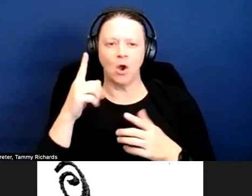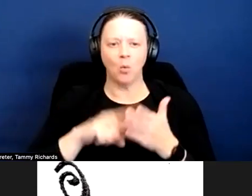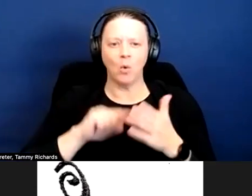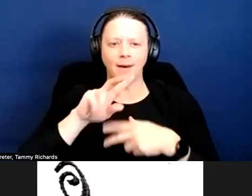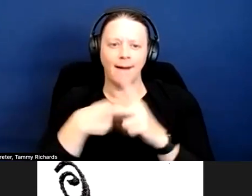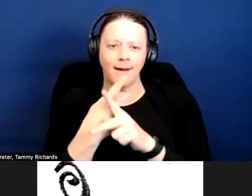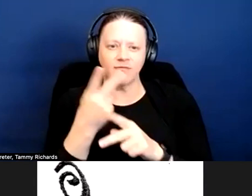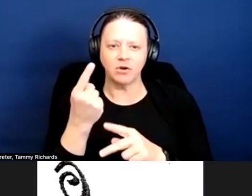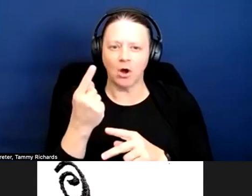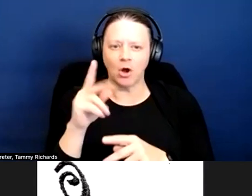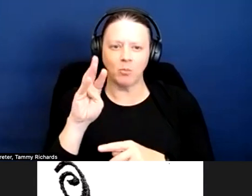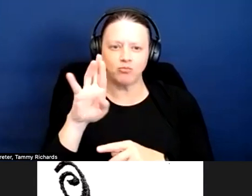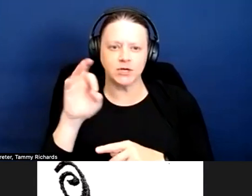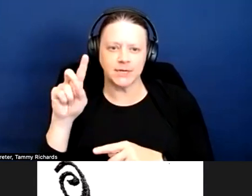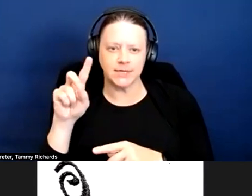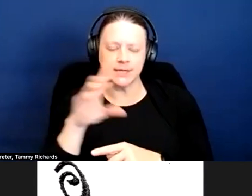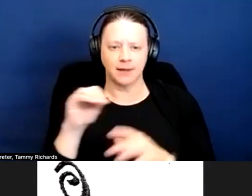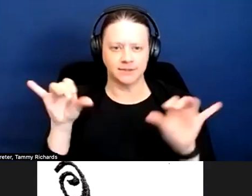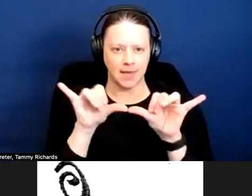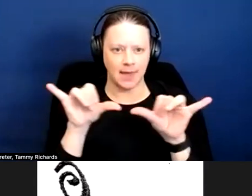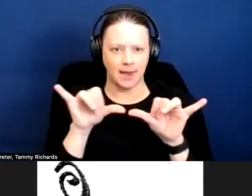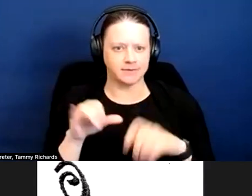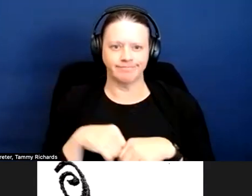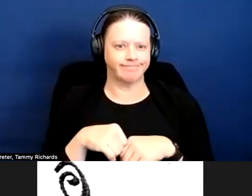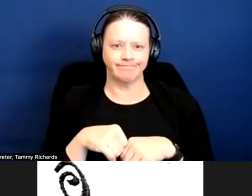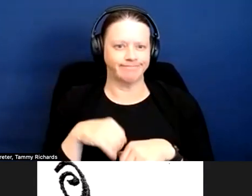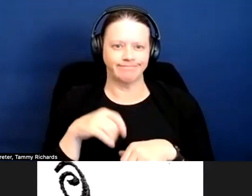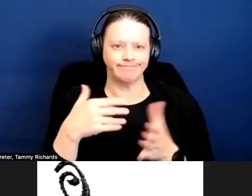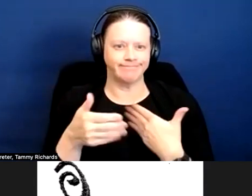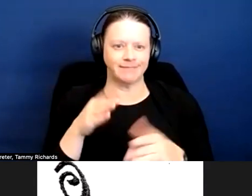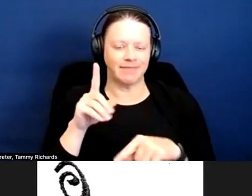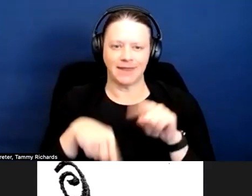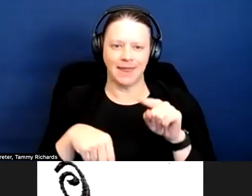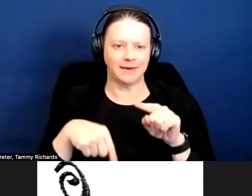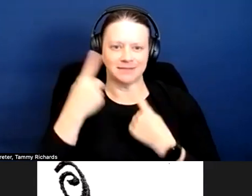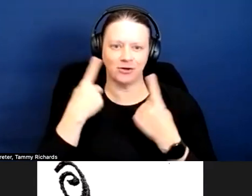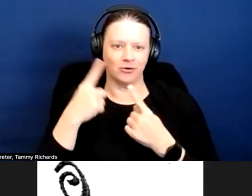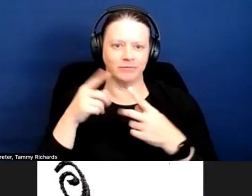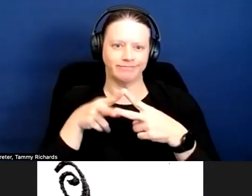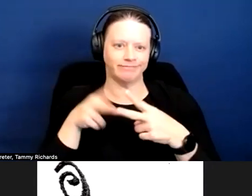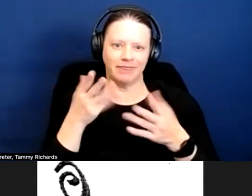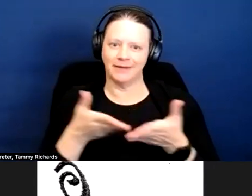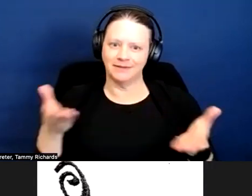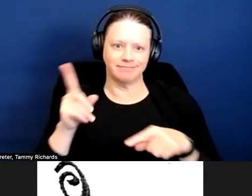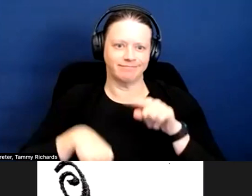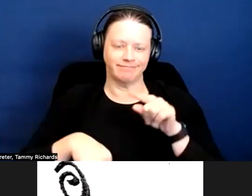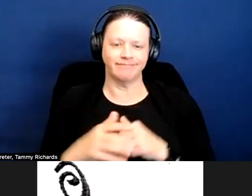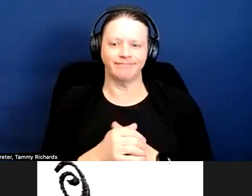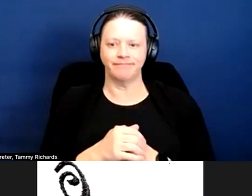will agree to it, and that's something that they can't consider. Um... [Pause].